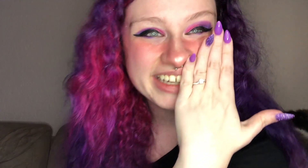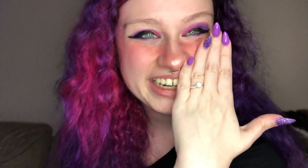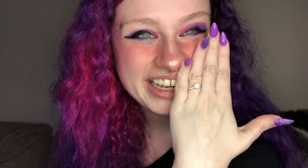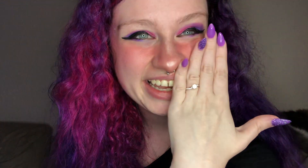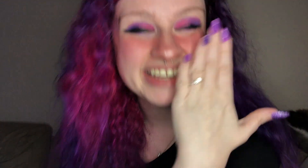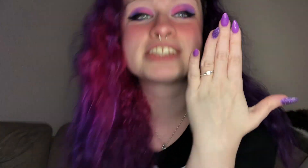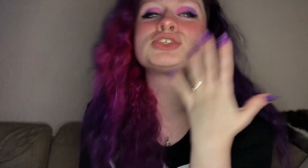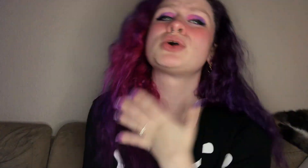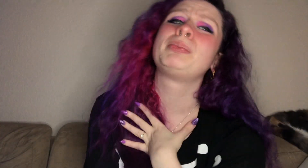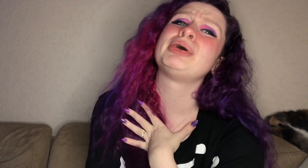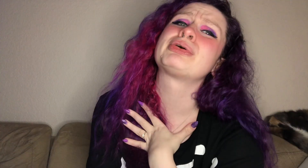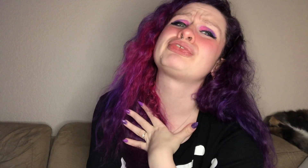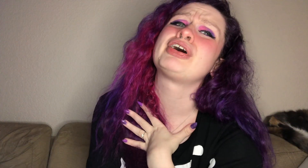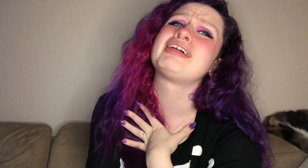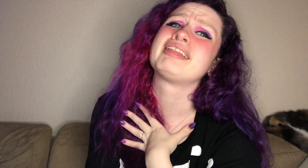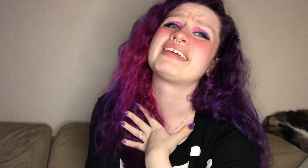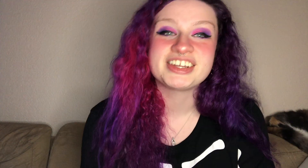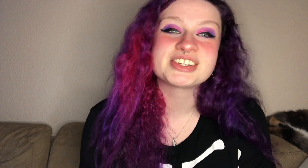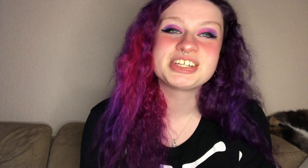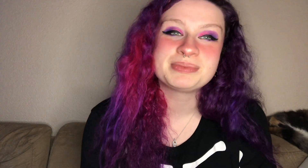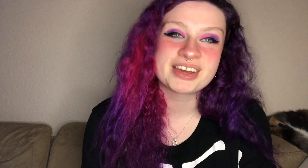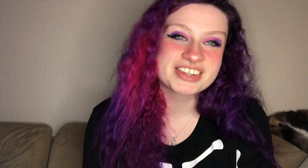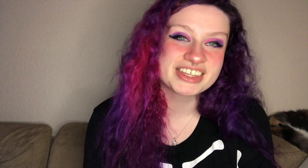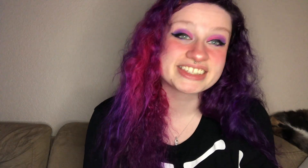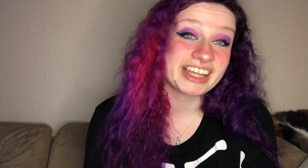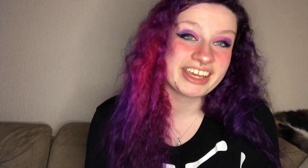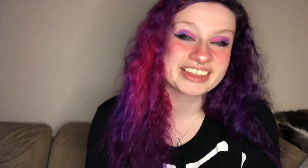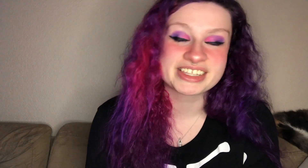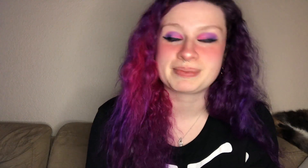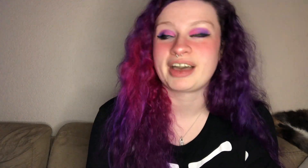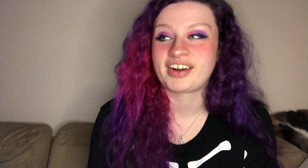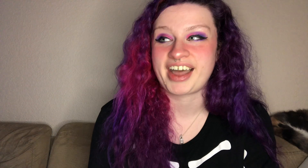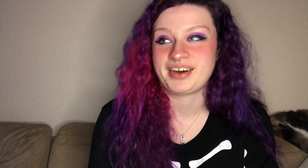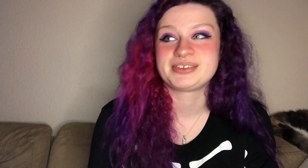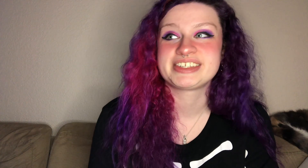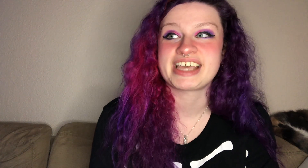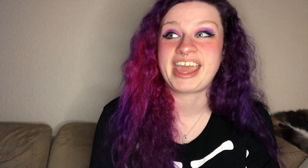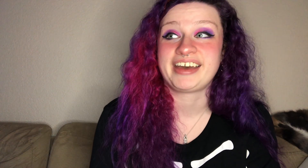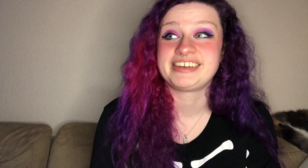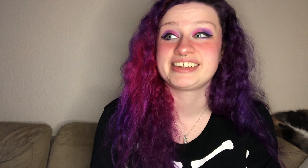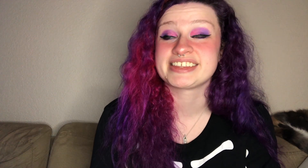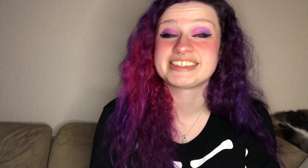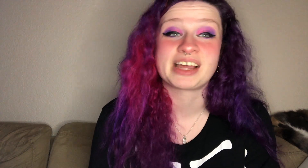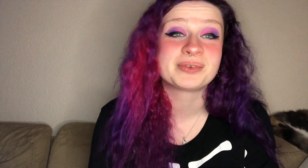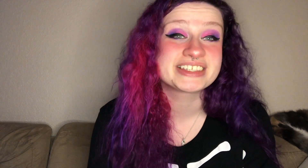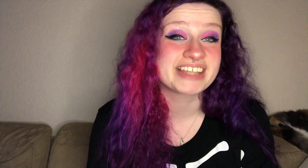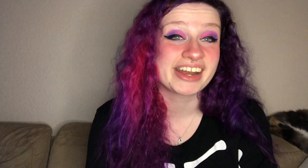at it it's so beautiful Yash took me out to this lake that's by our house and the sun was setting